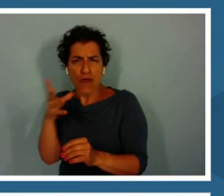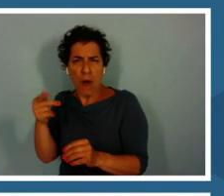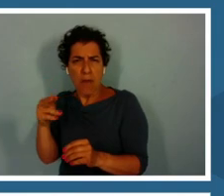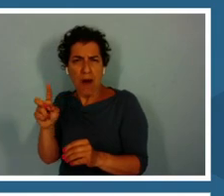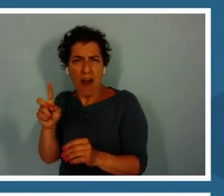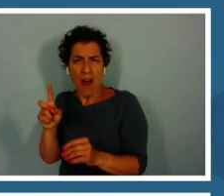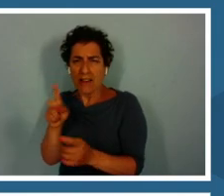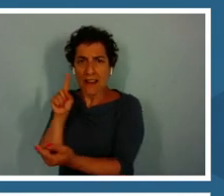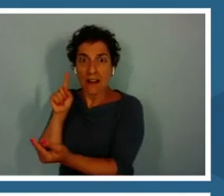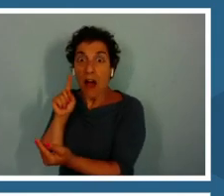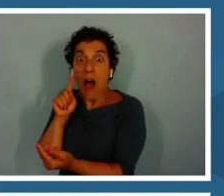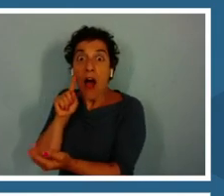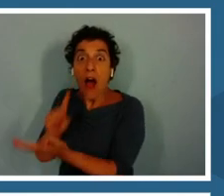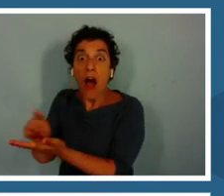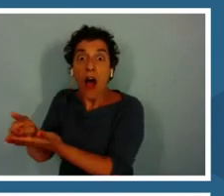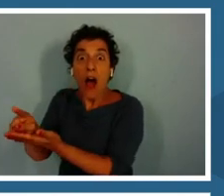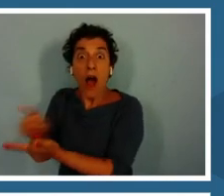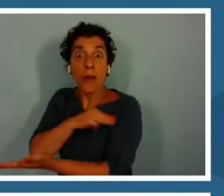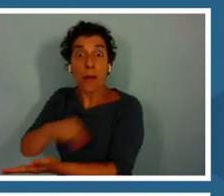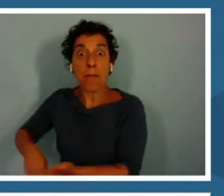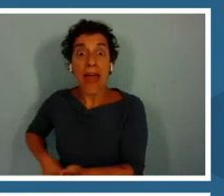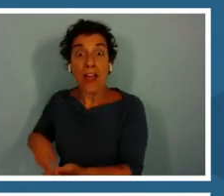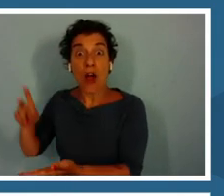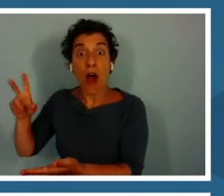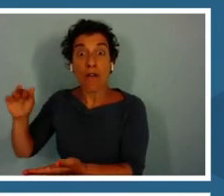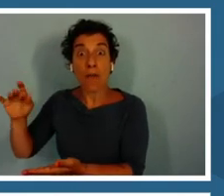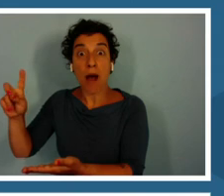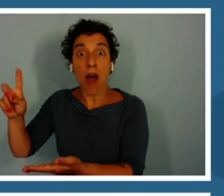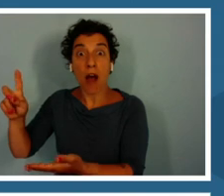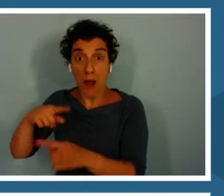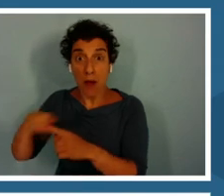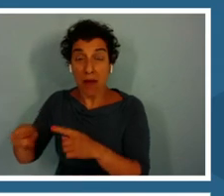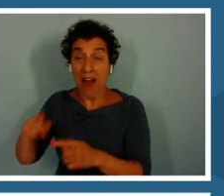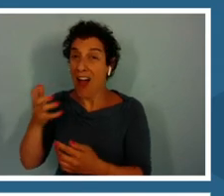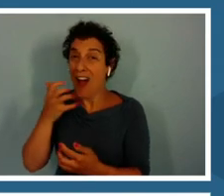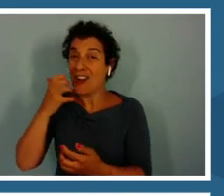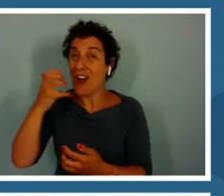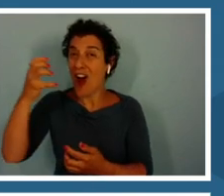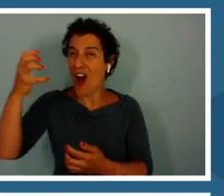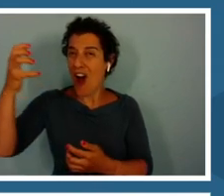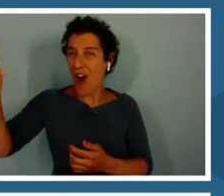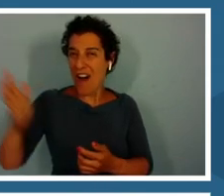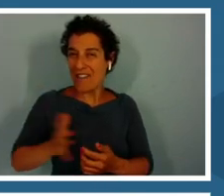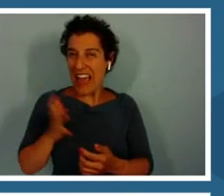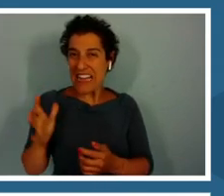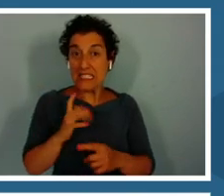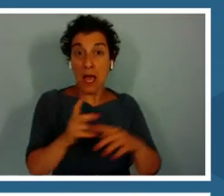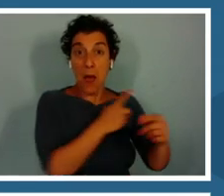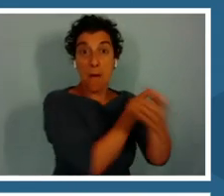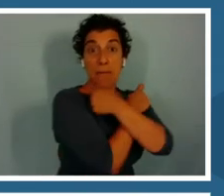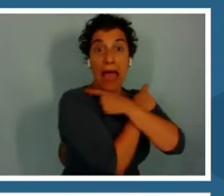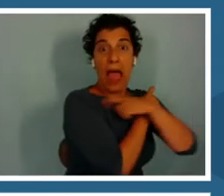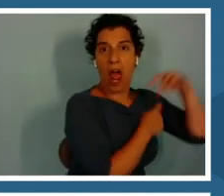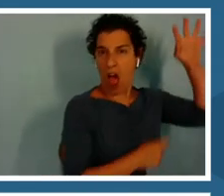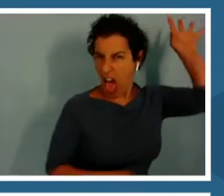pond but then gets eaten by a bat because his call is to fancy. I would watch that movie.